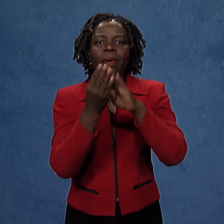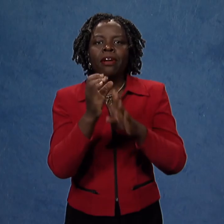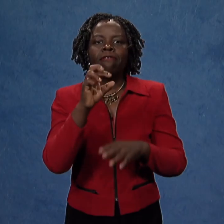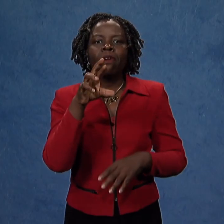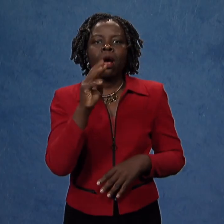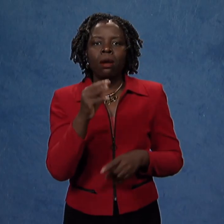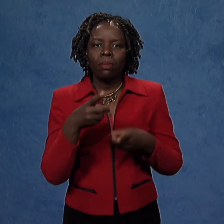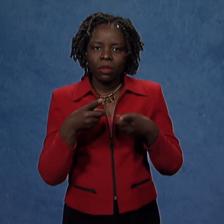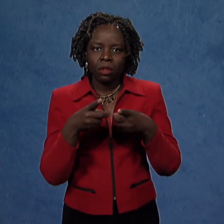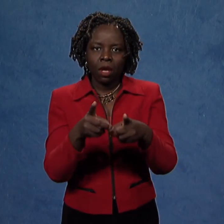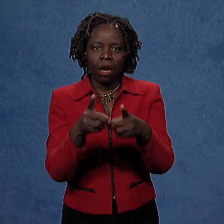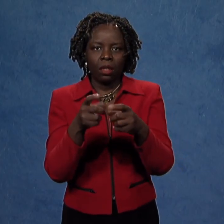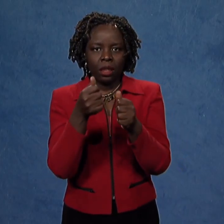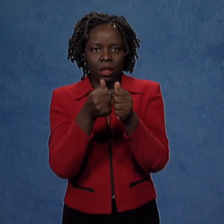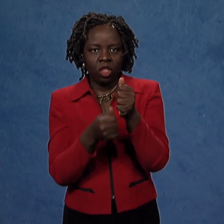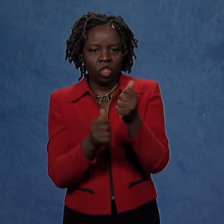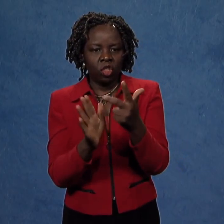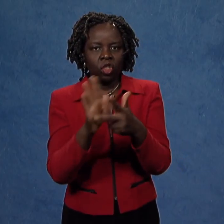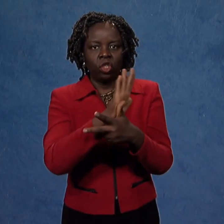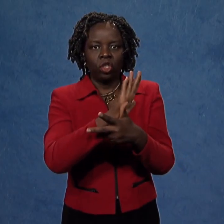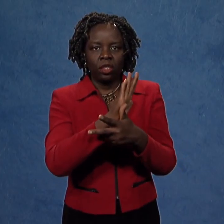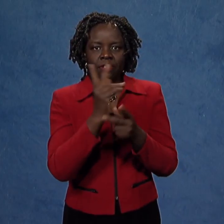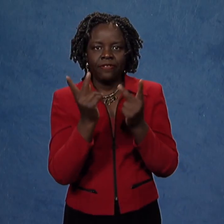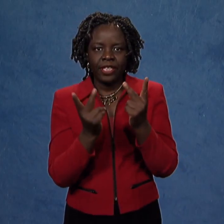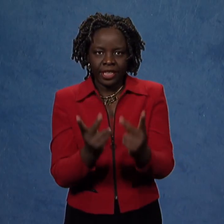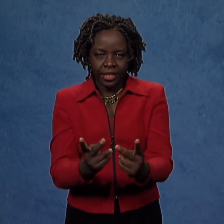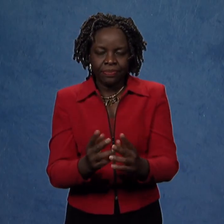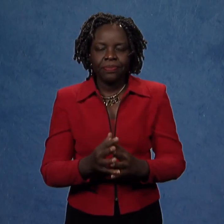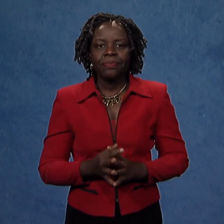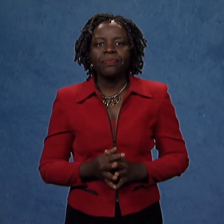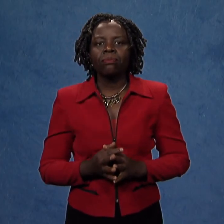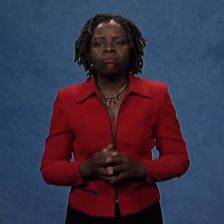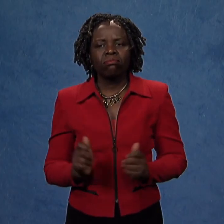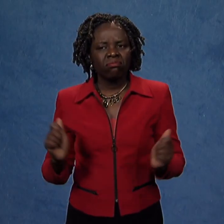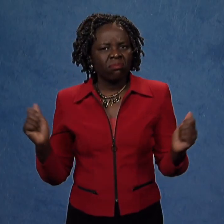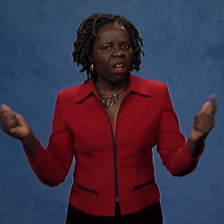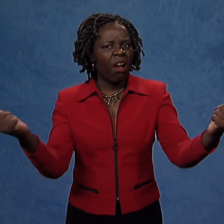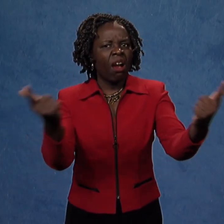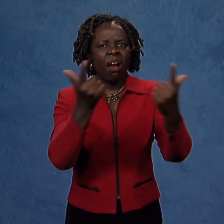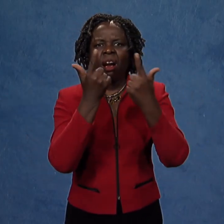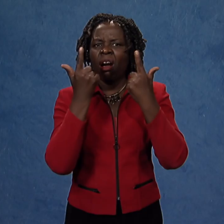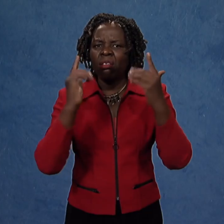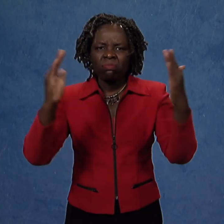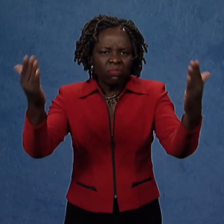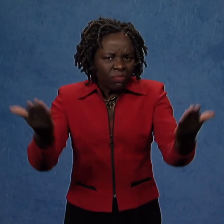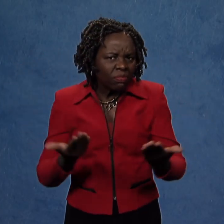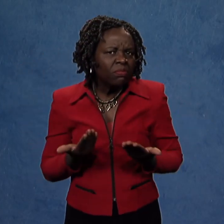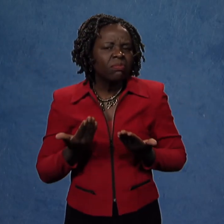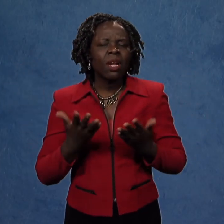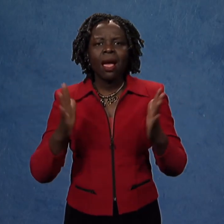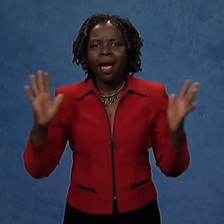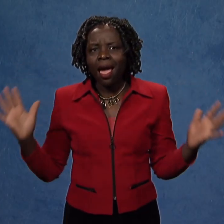A community forum will be held during each of their visits.